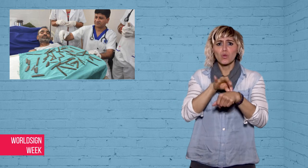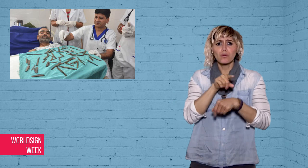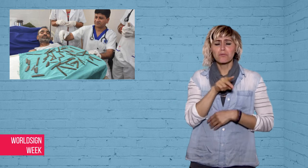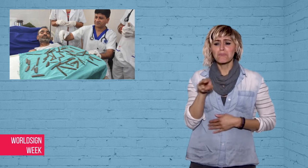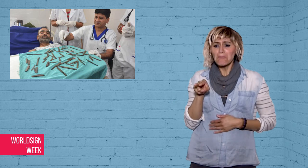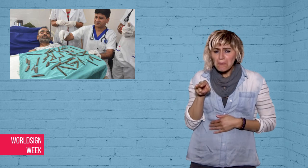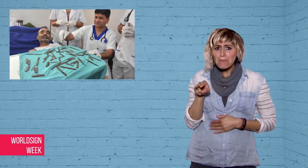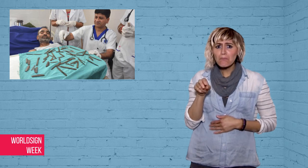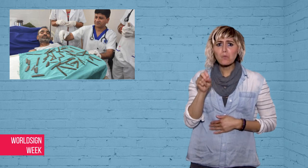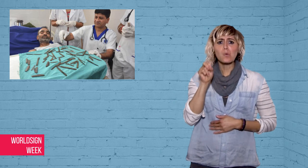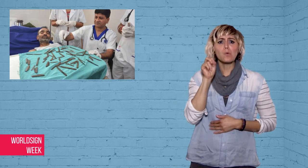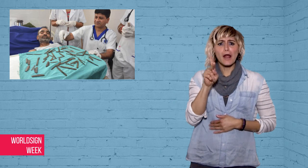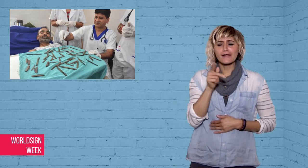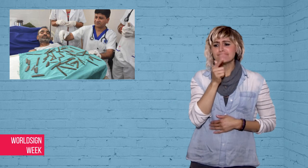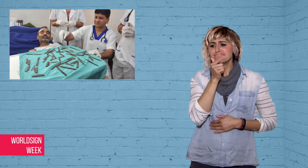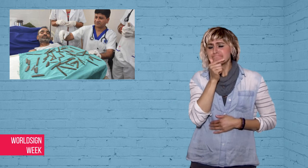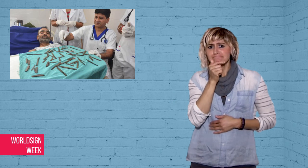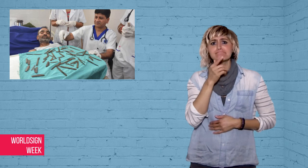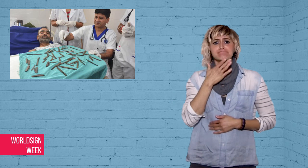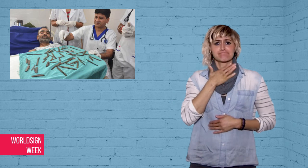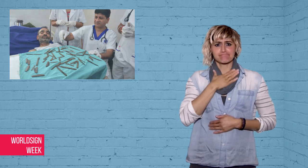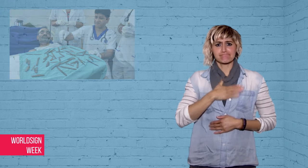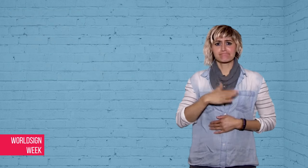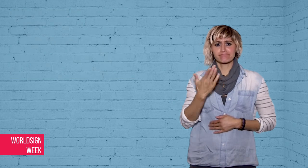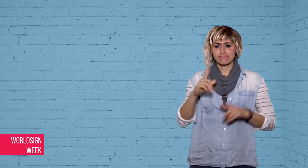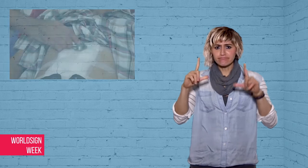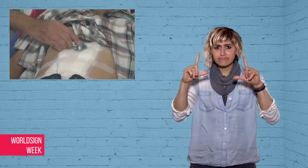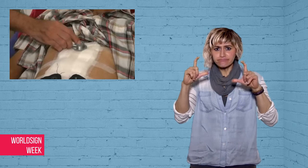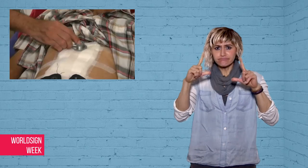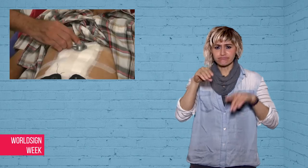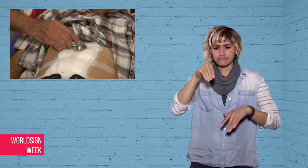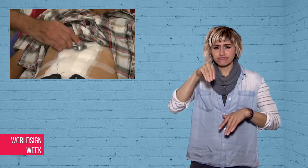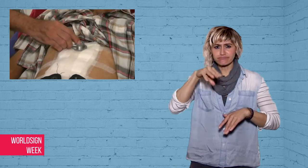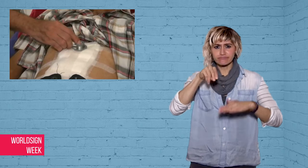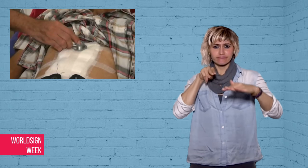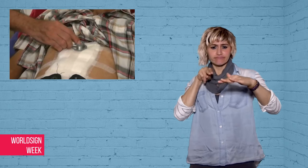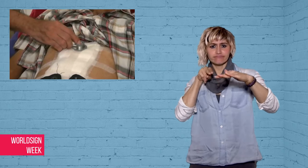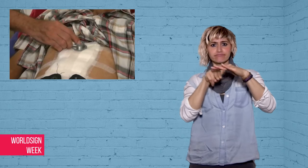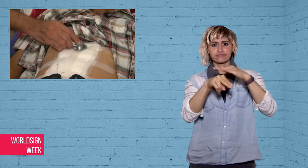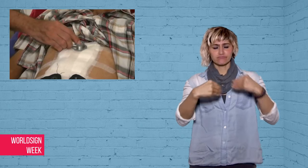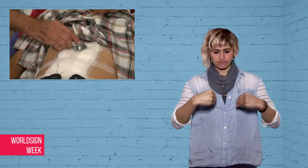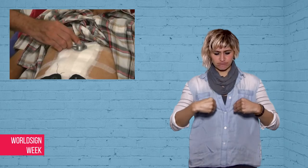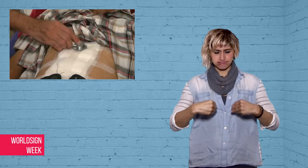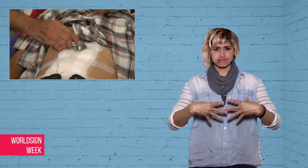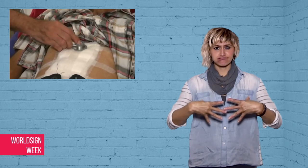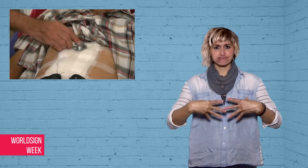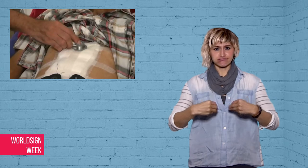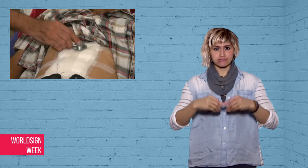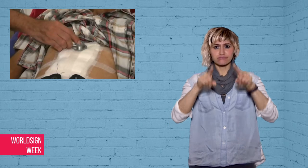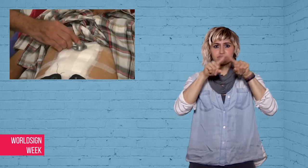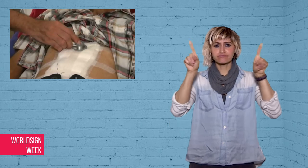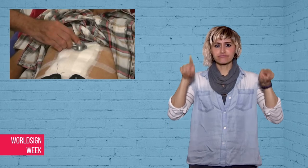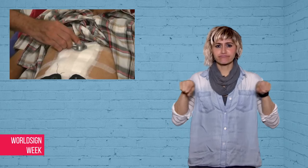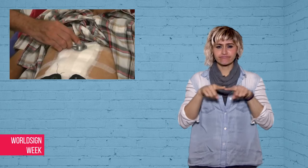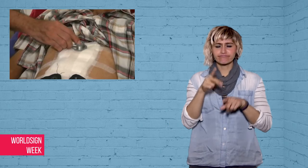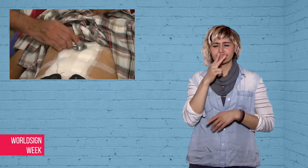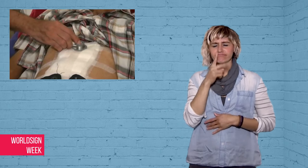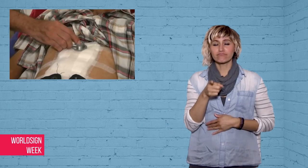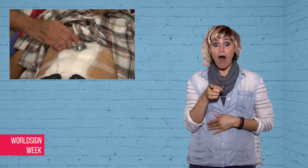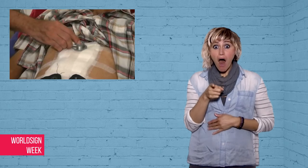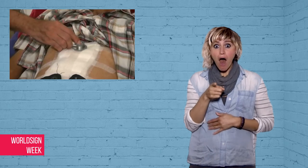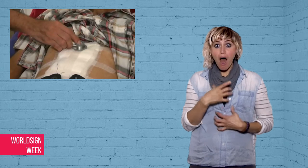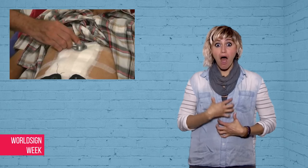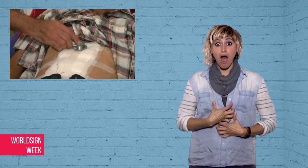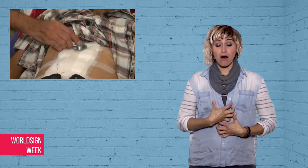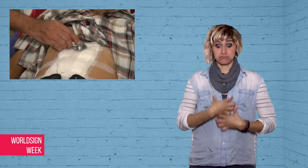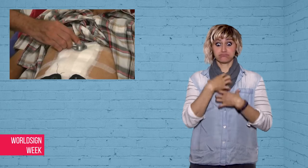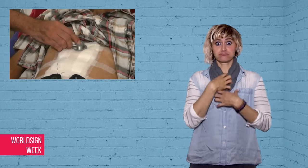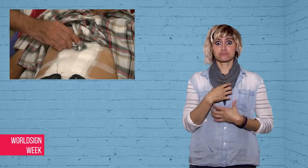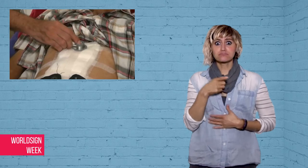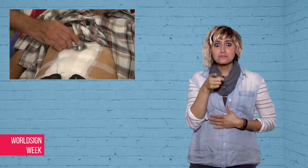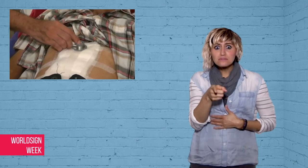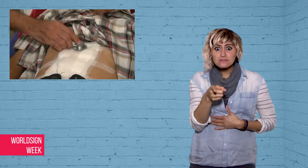Doctors took an x-ray and were shocked to